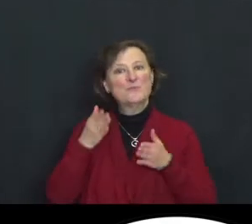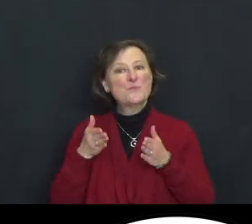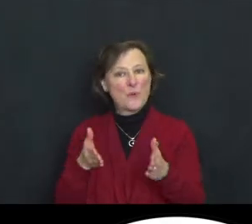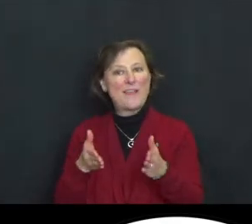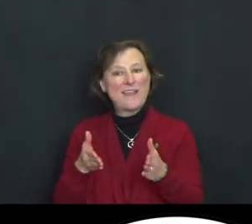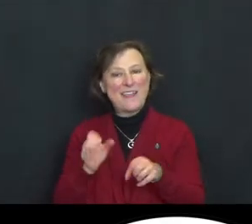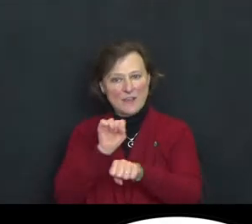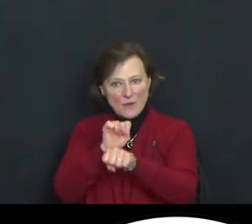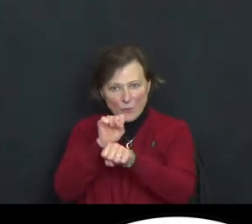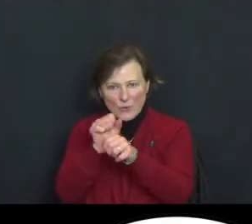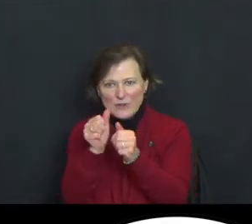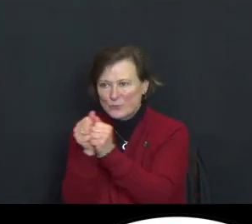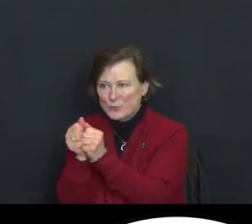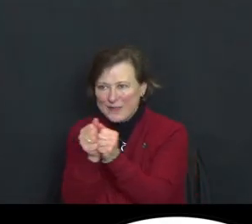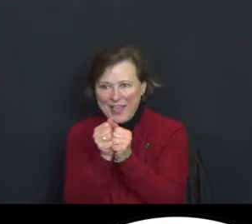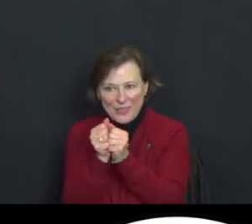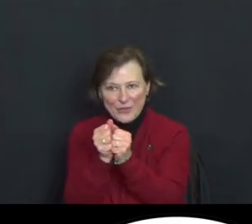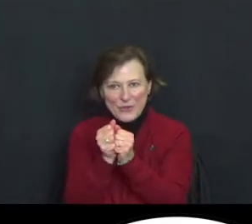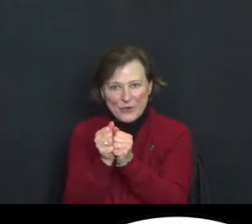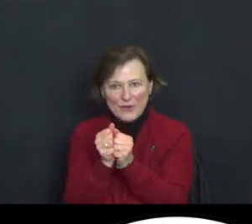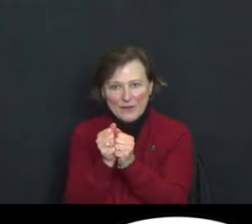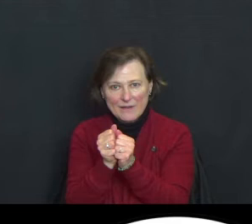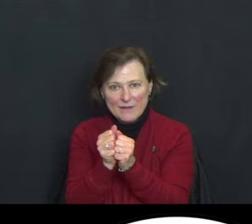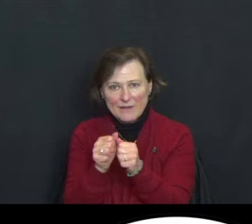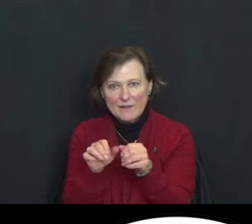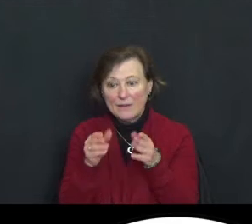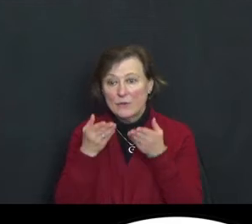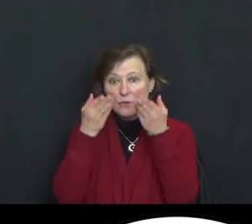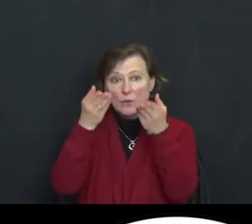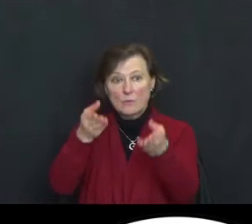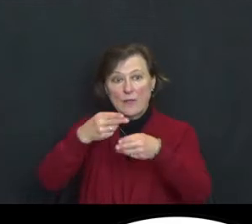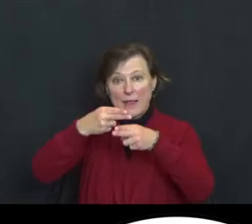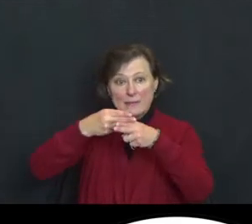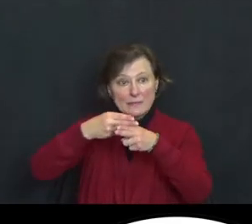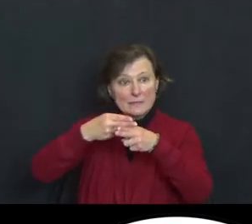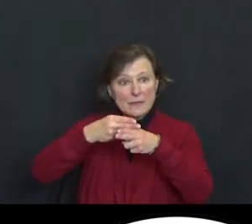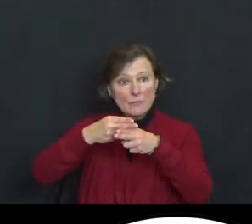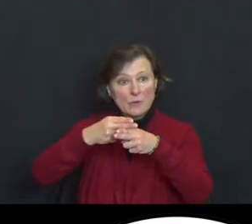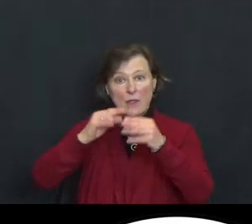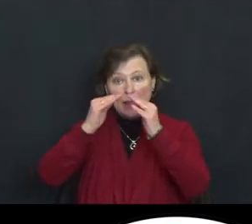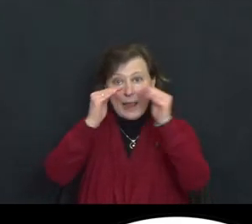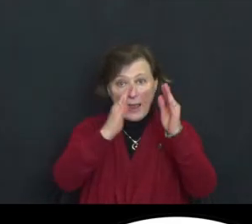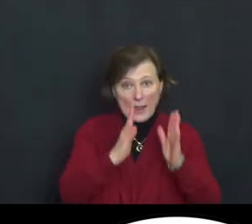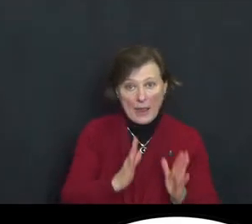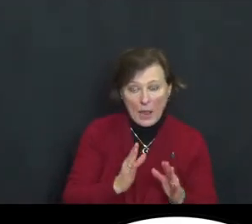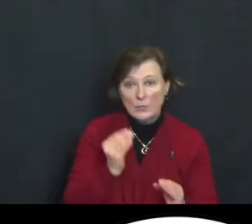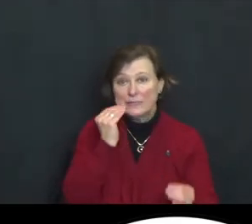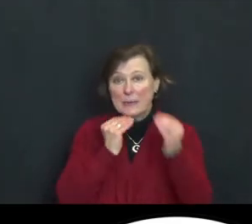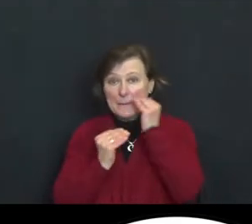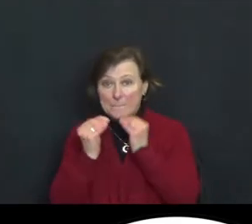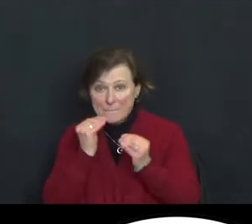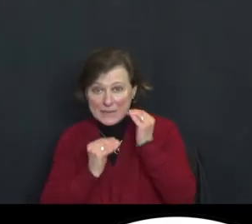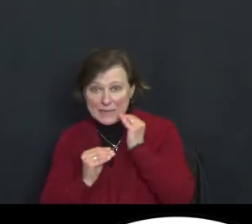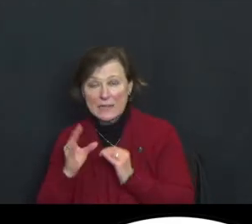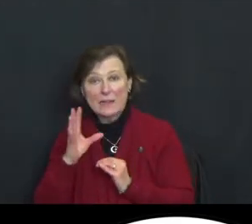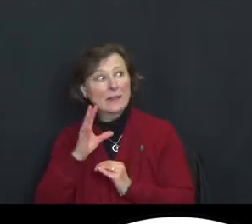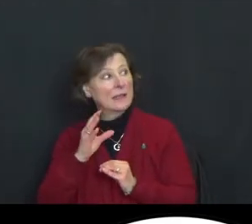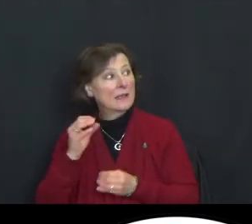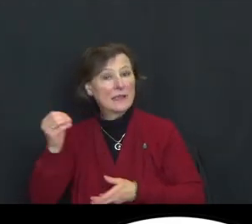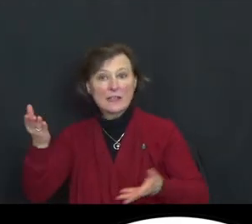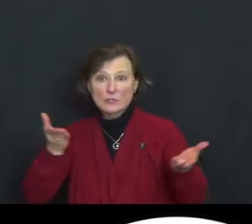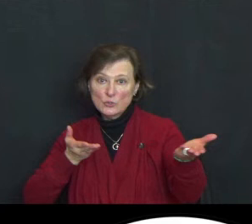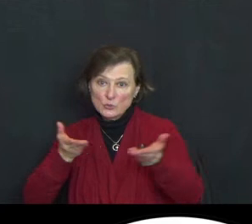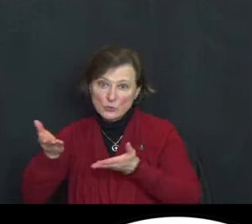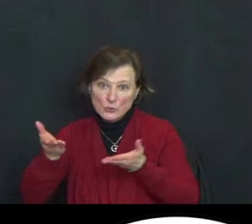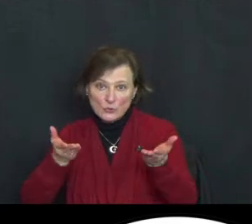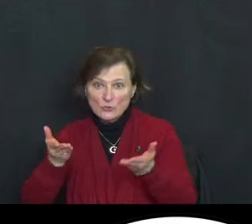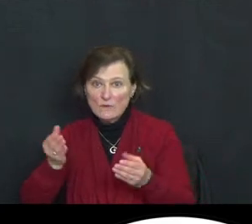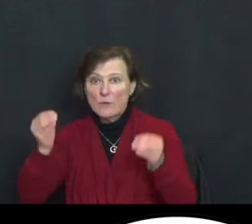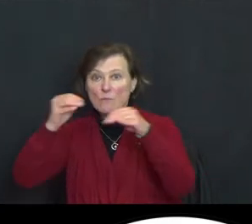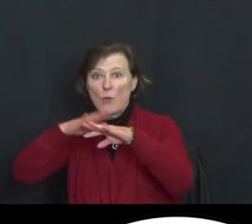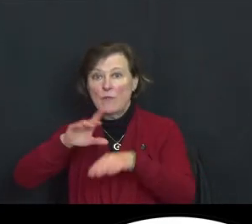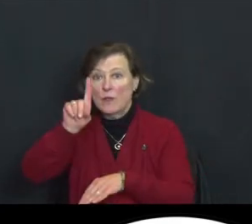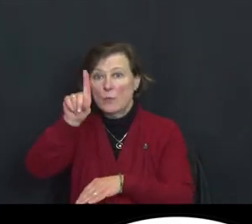Working together they provide temporary housing, meals and services to more than a 125,000